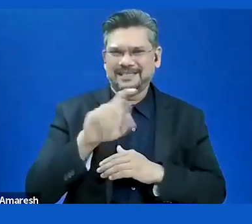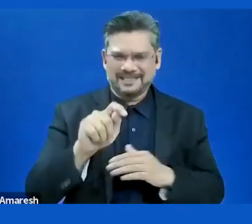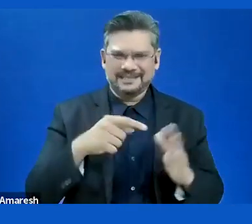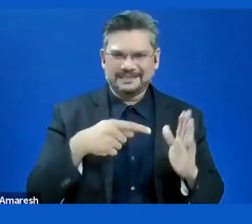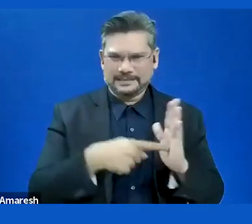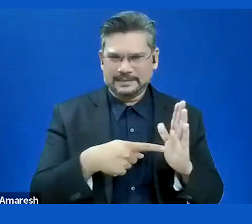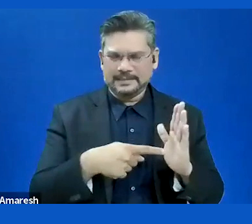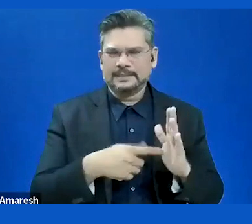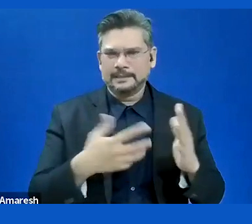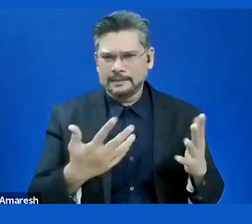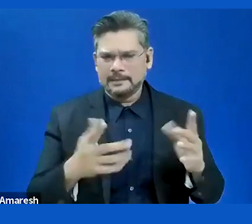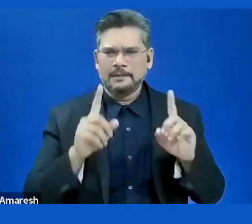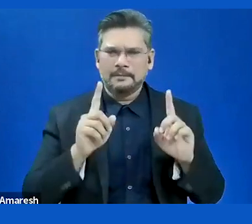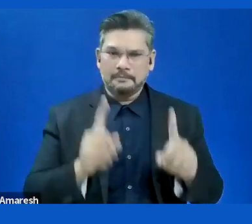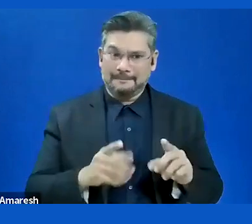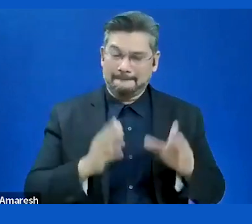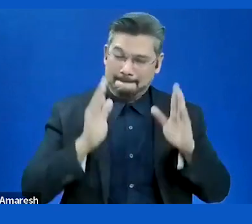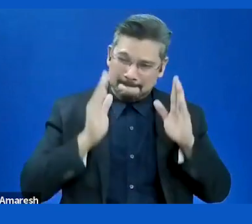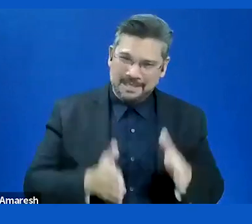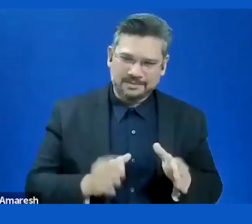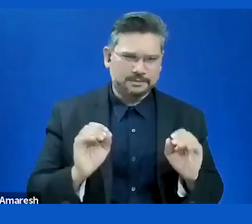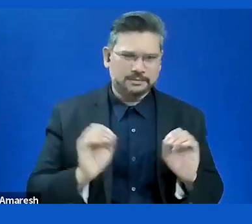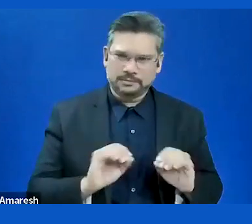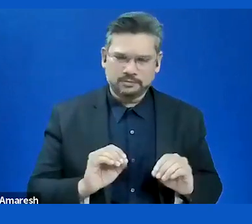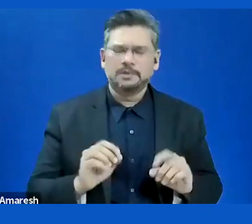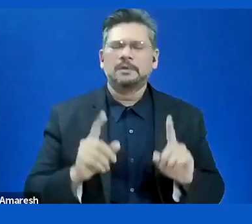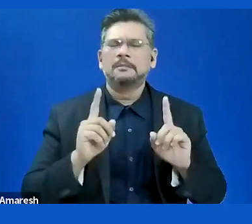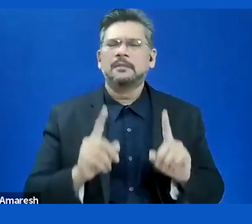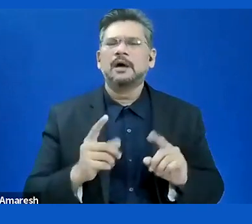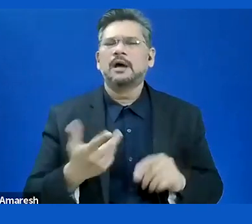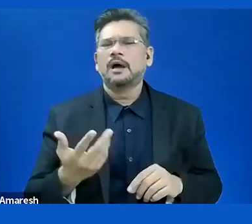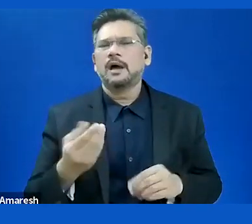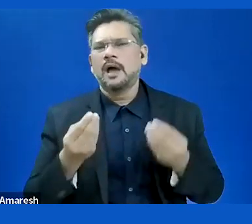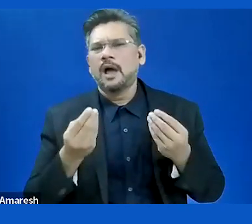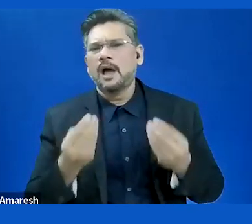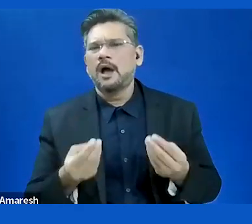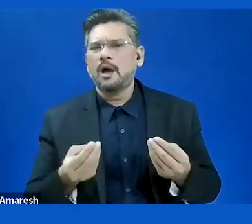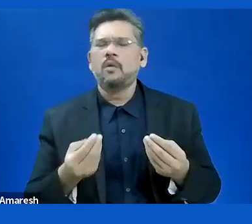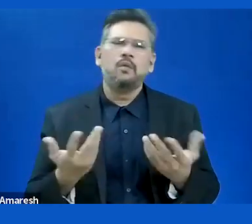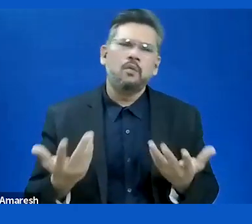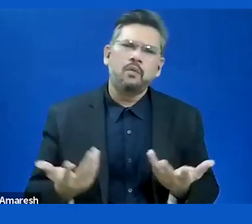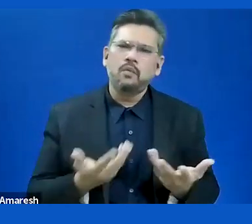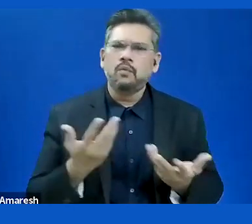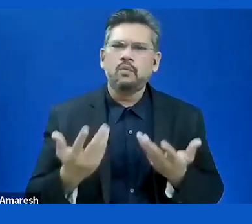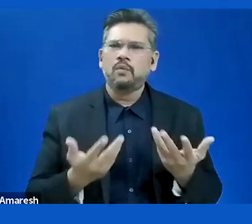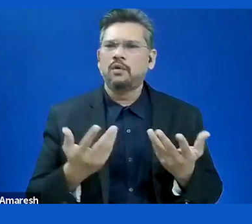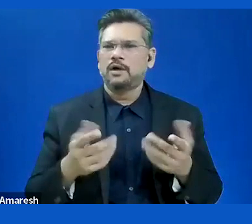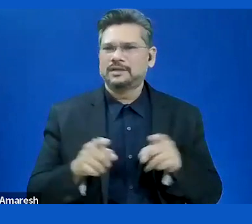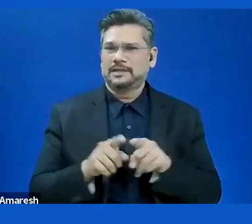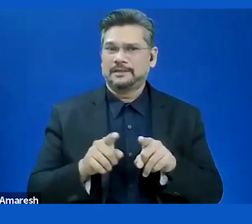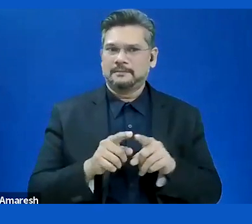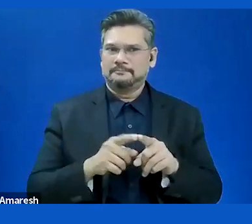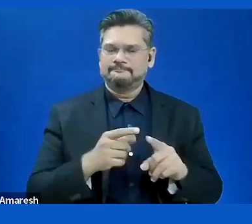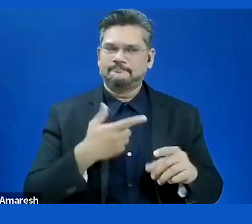conformance, far from user needs how can we set something up to be objective and understandable.